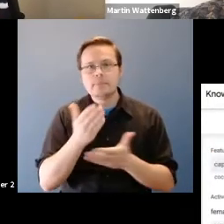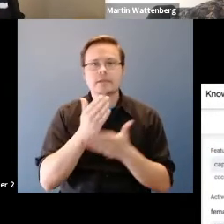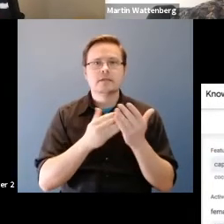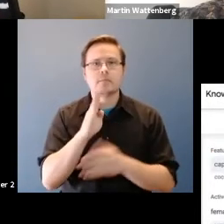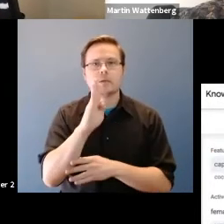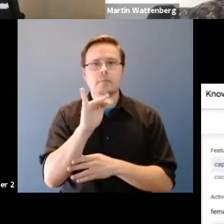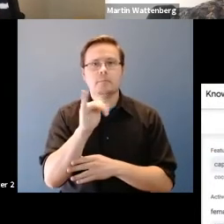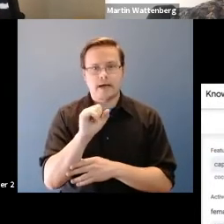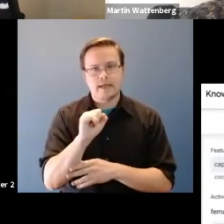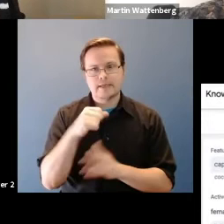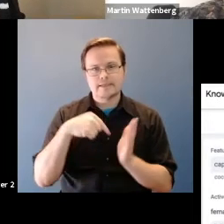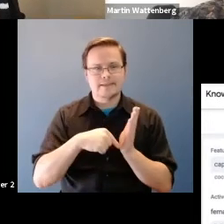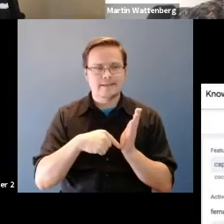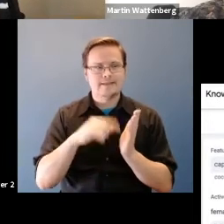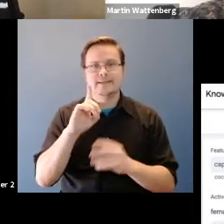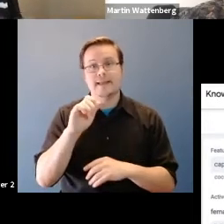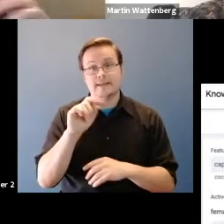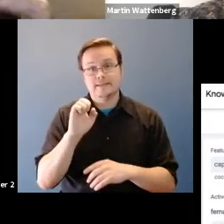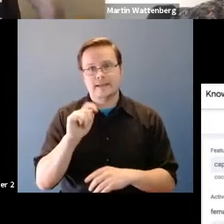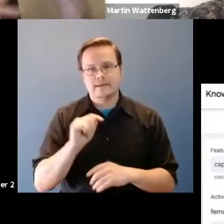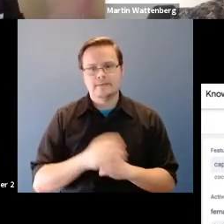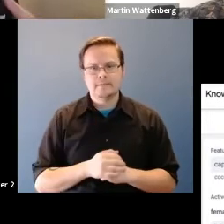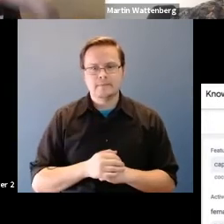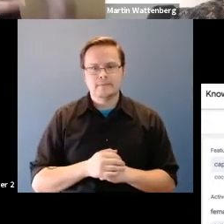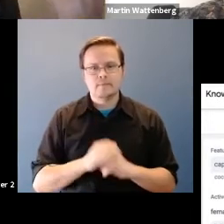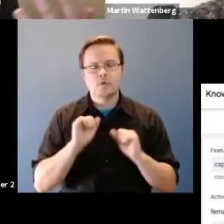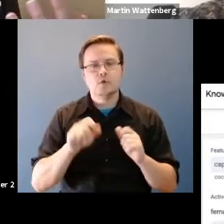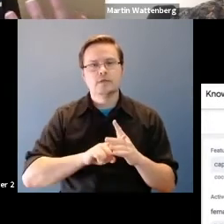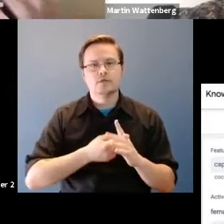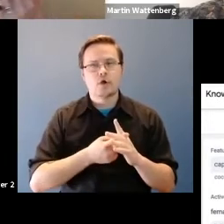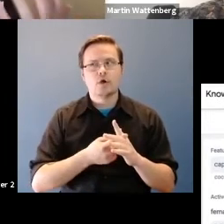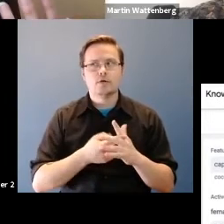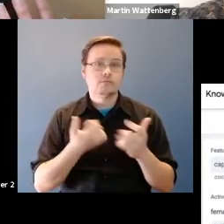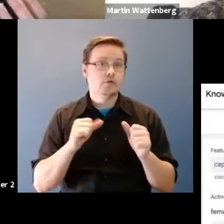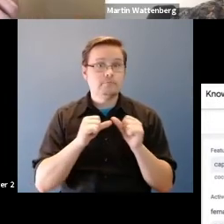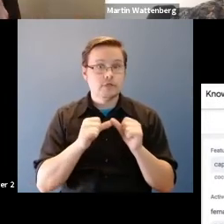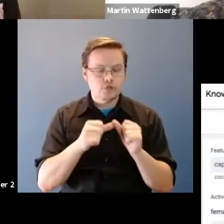Fernanda Viegas: In this data set, and you know you can start you can continue to dig and one of the things that.